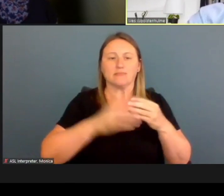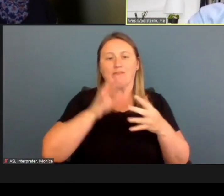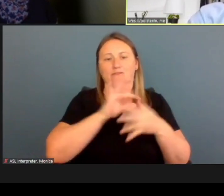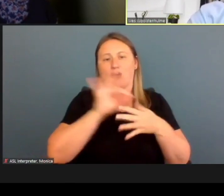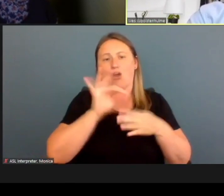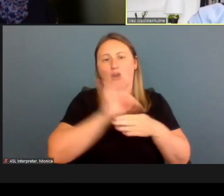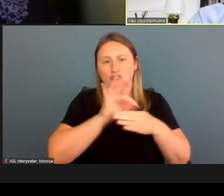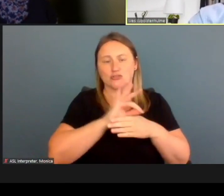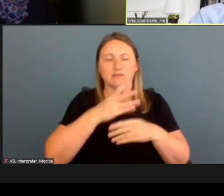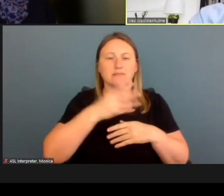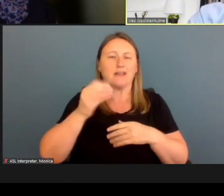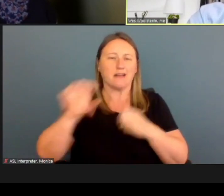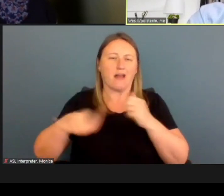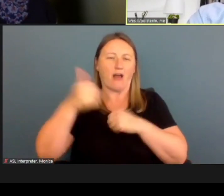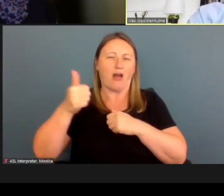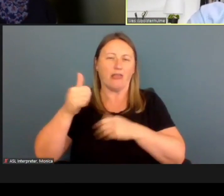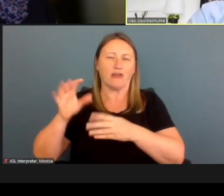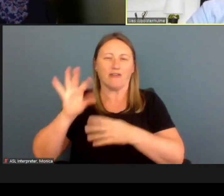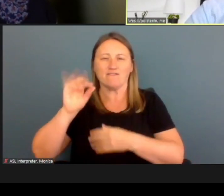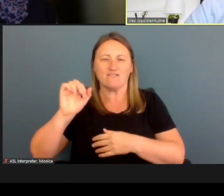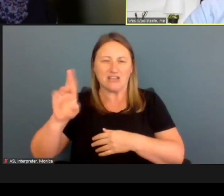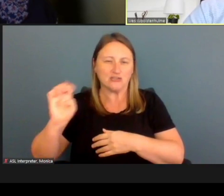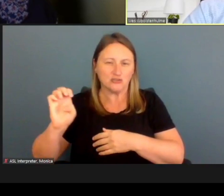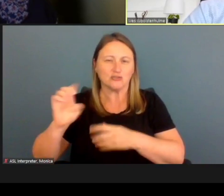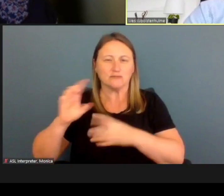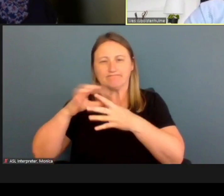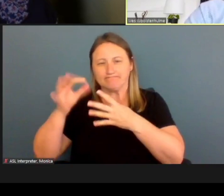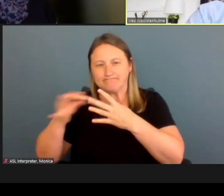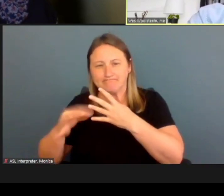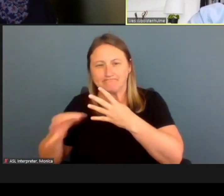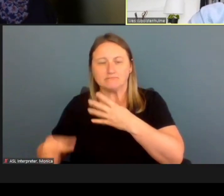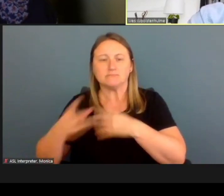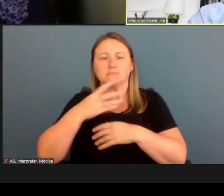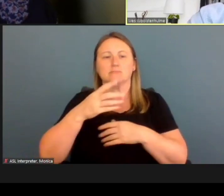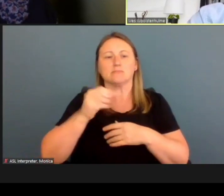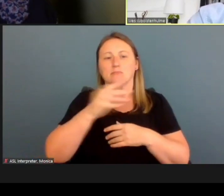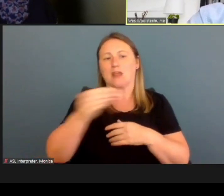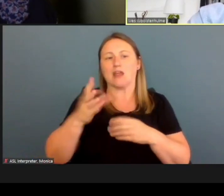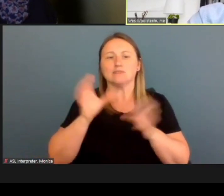just submitting an application such as recertifying for benefits or reporting a change.